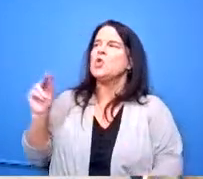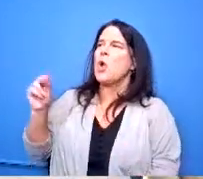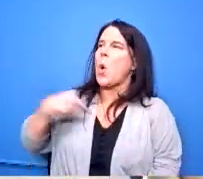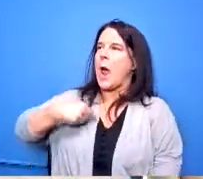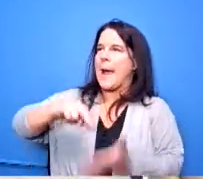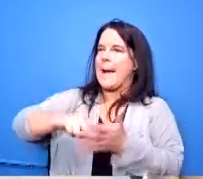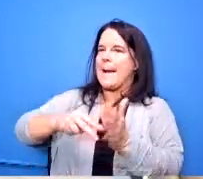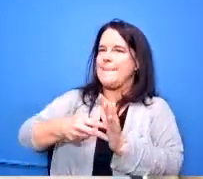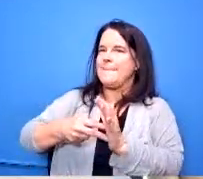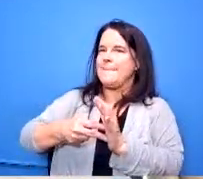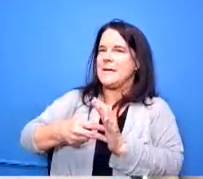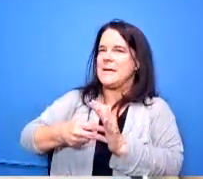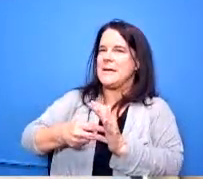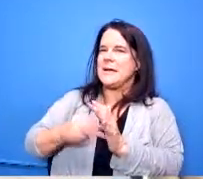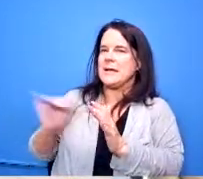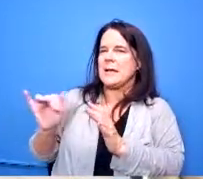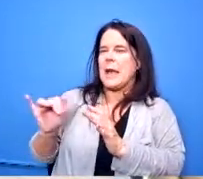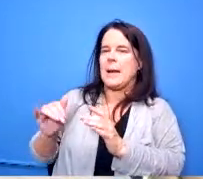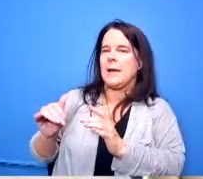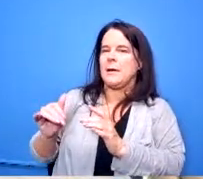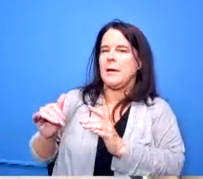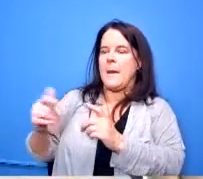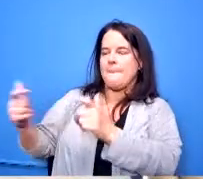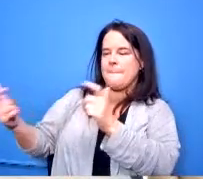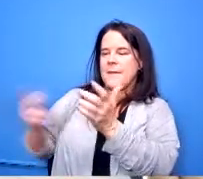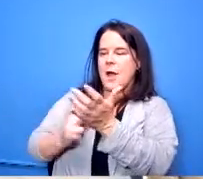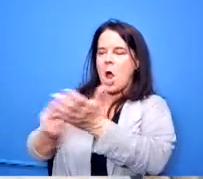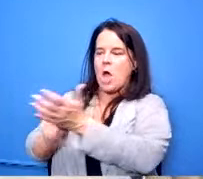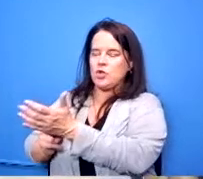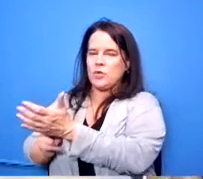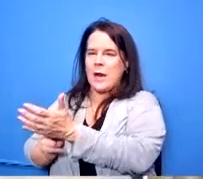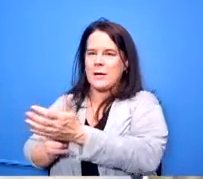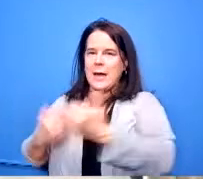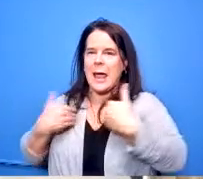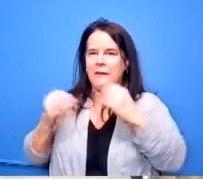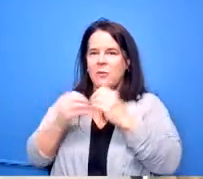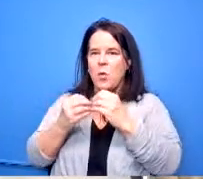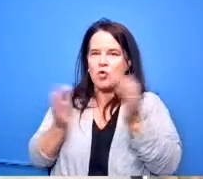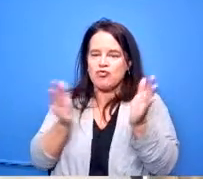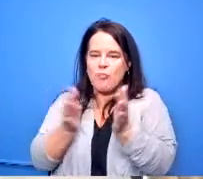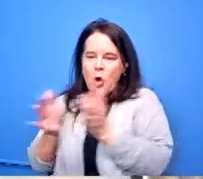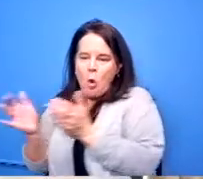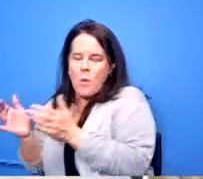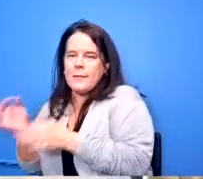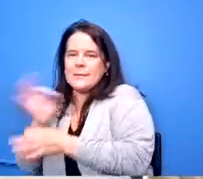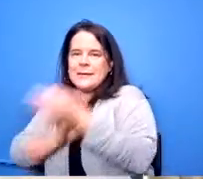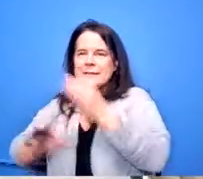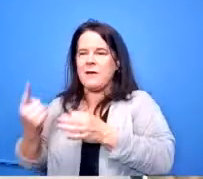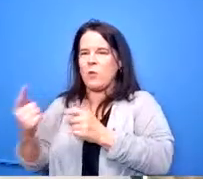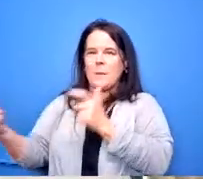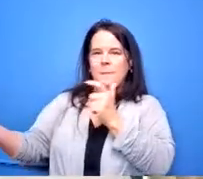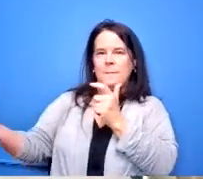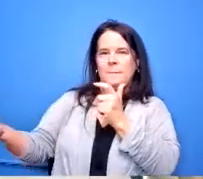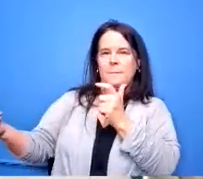the bigger contract into smaller pieces instead of one large contact contract itself we've not talked